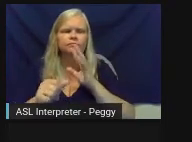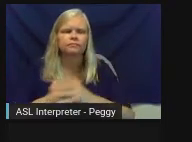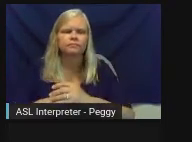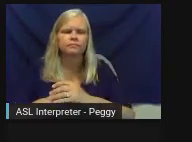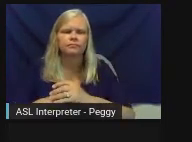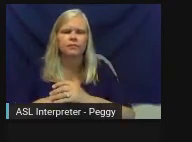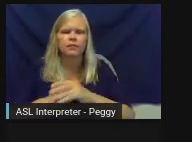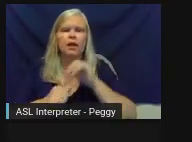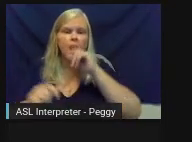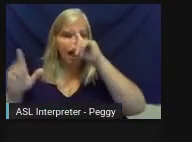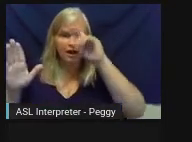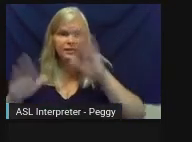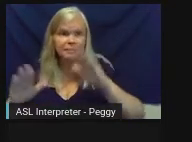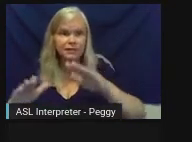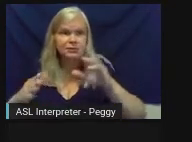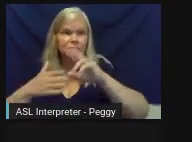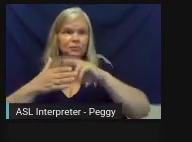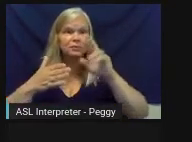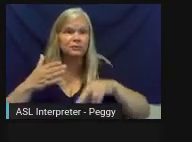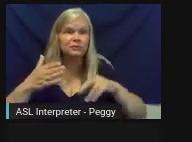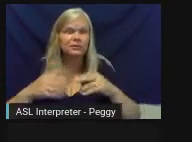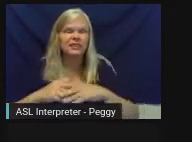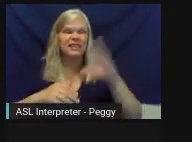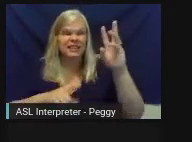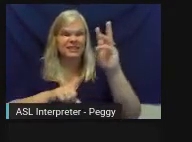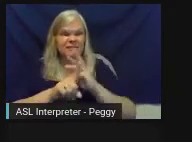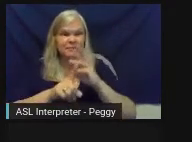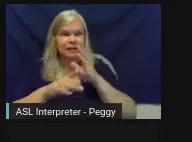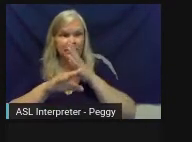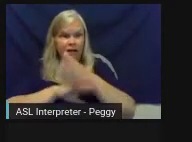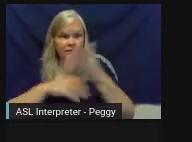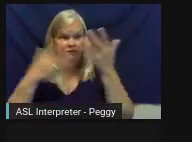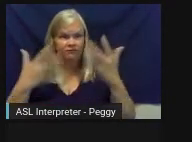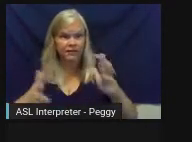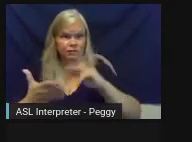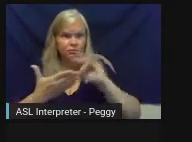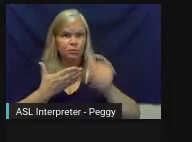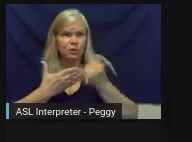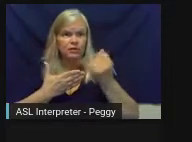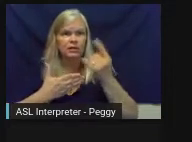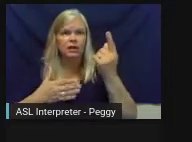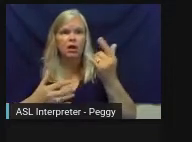think you mentioned, Amber, but then six months after this project, there was a phone call from a corporation